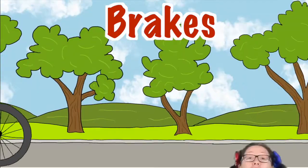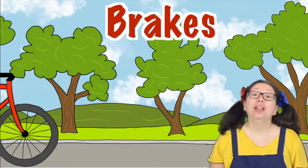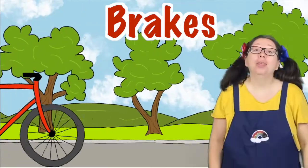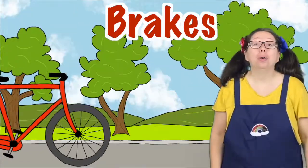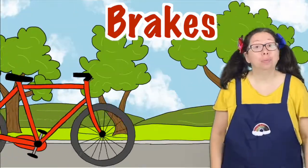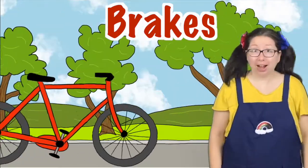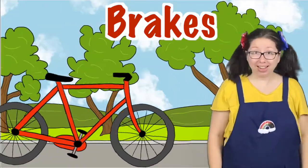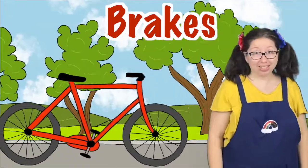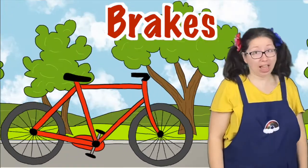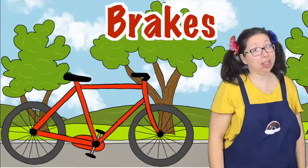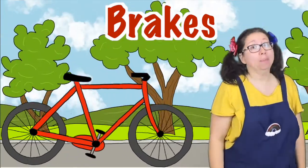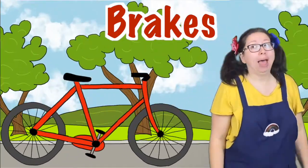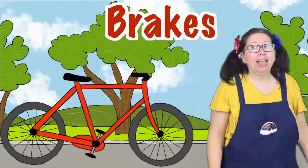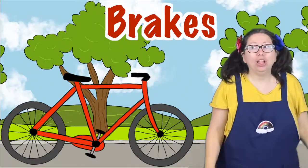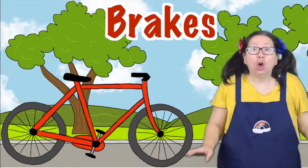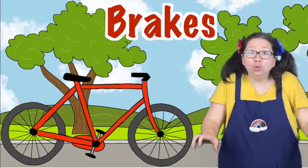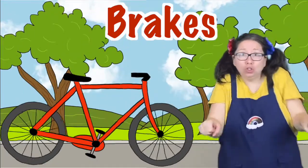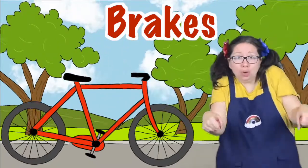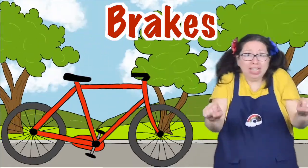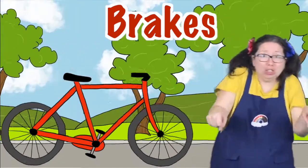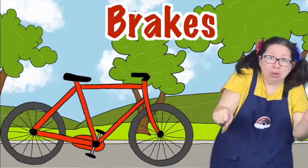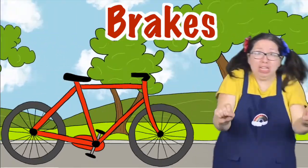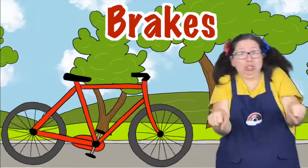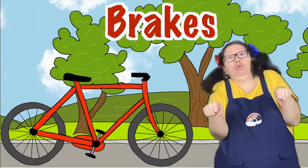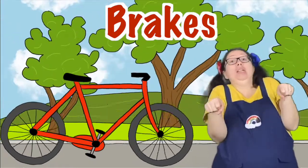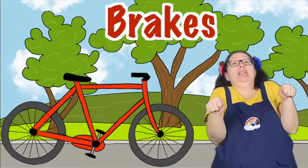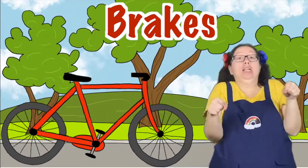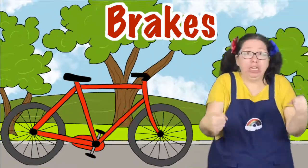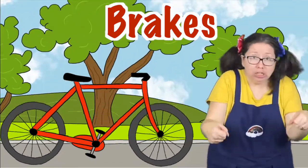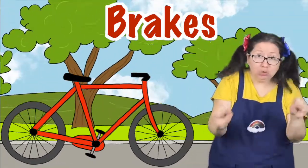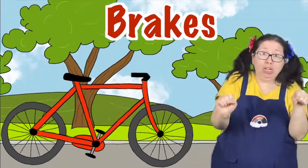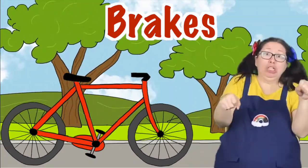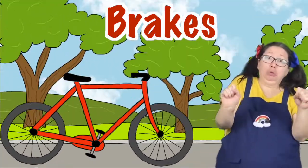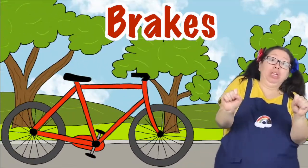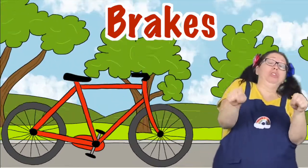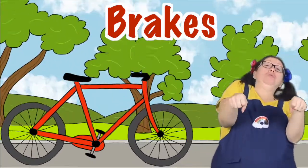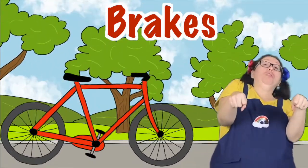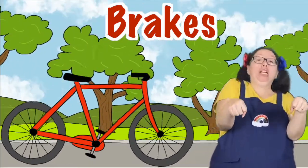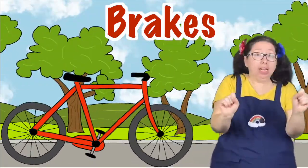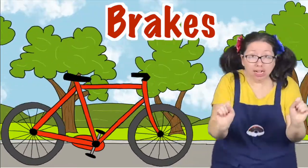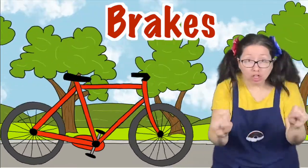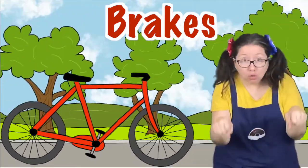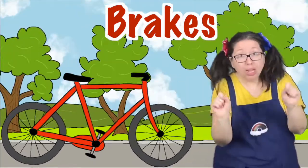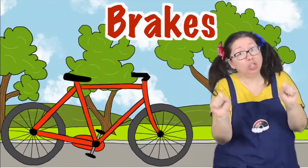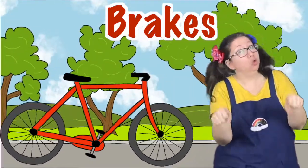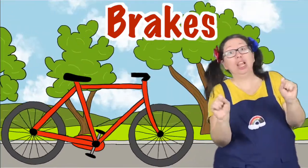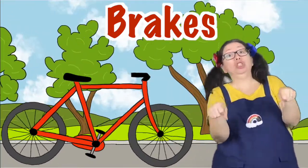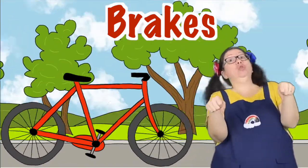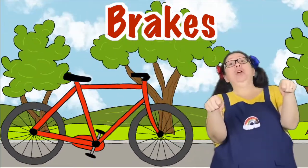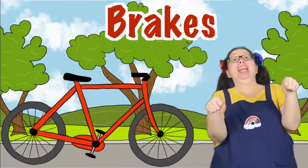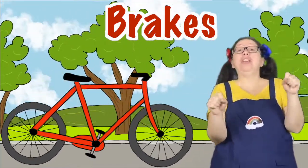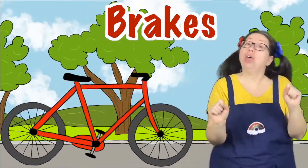The brakes on the Bike Go squeak squeak squeak Squeak squeak squeak Squeak squeak squeak